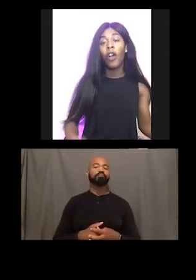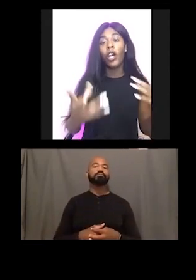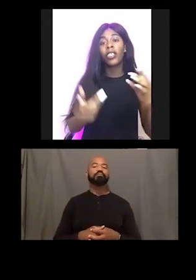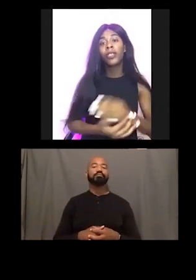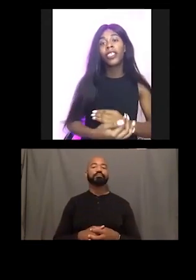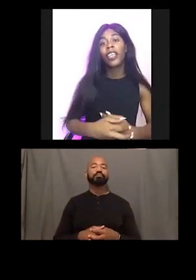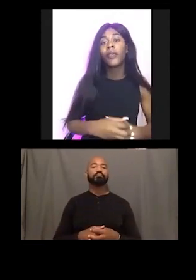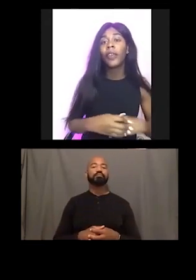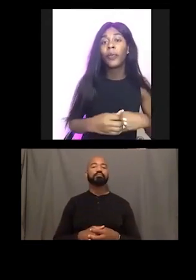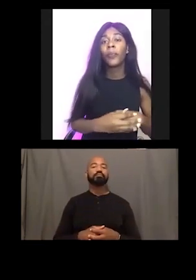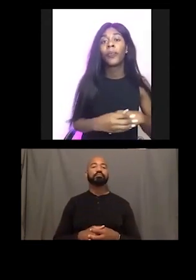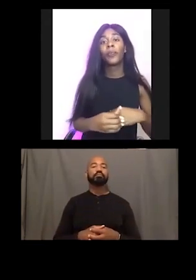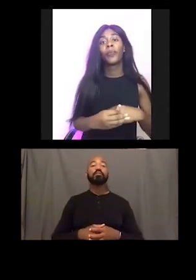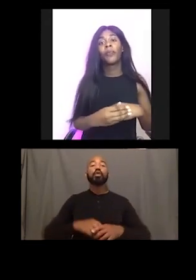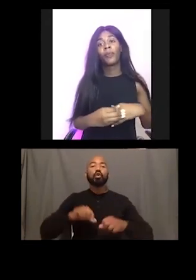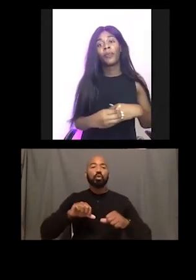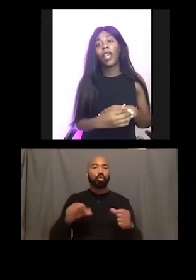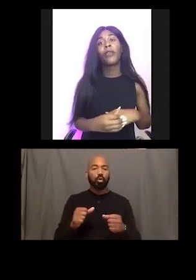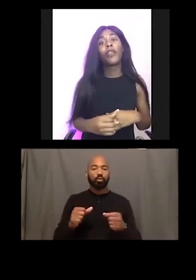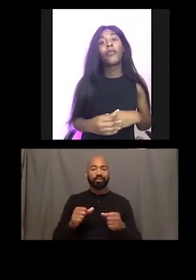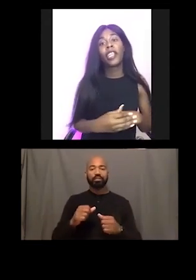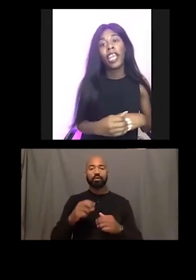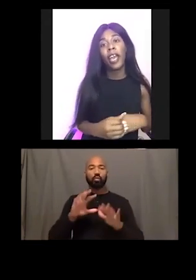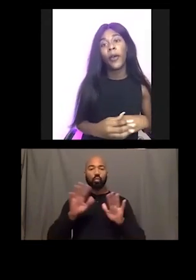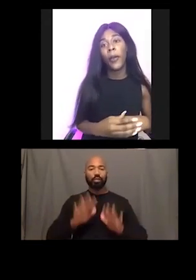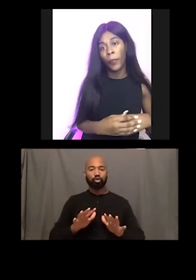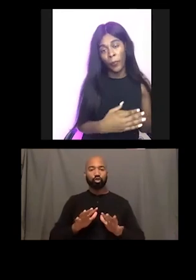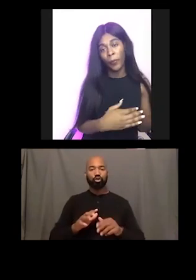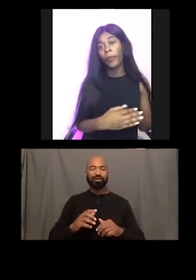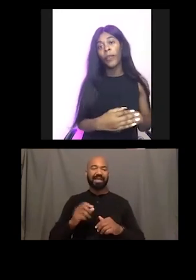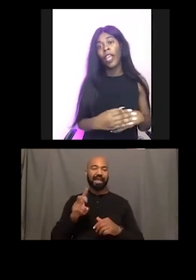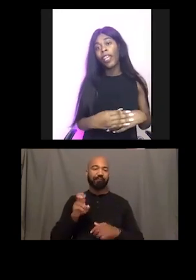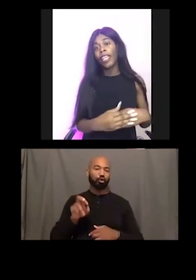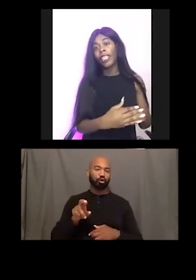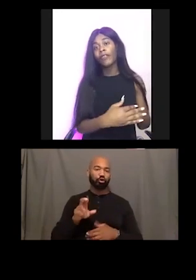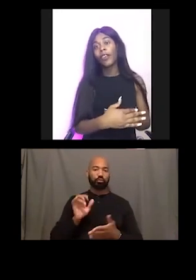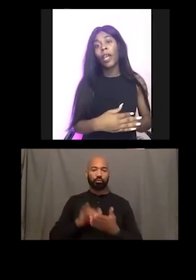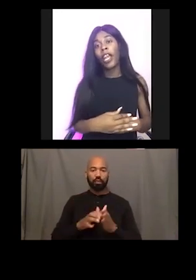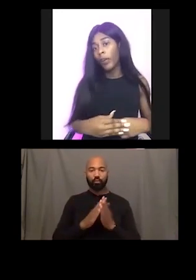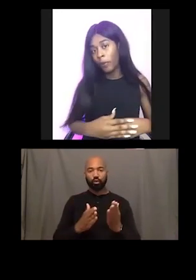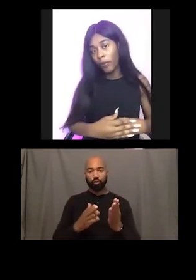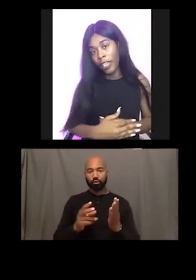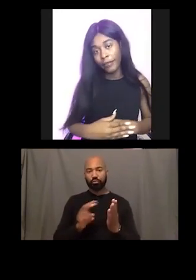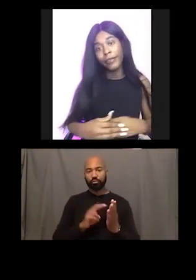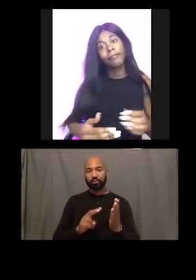Coldest Winter Ever, rereading that one. That's for my urban readers.